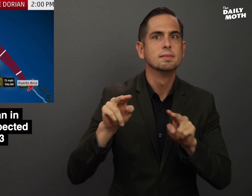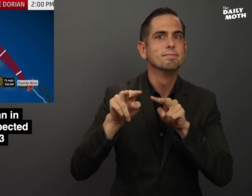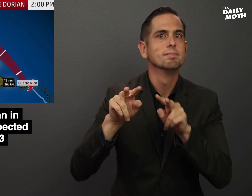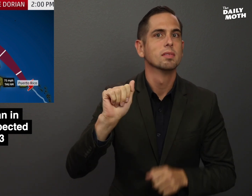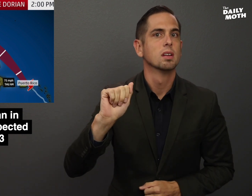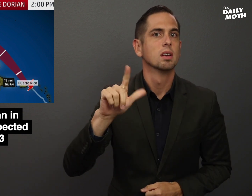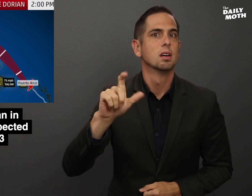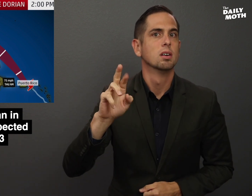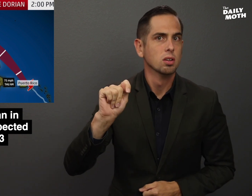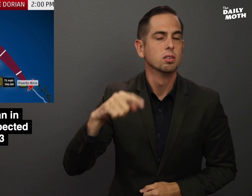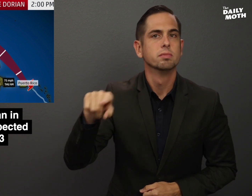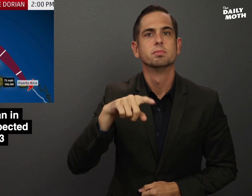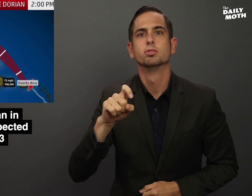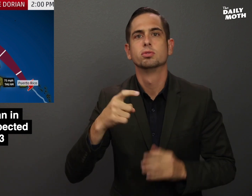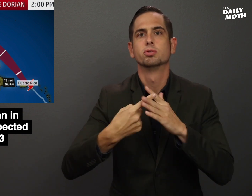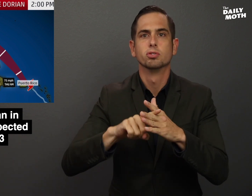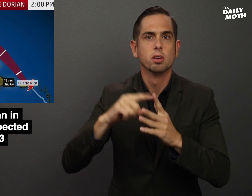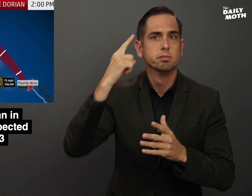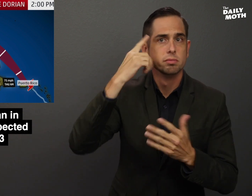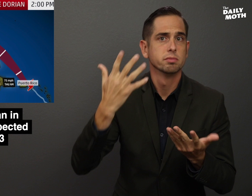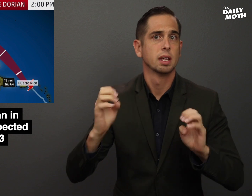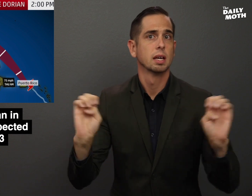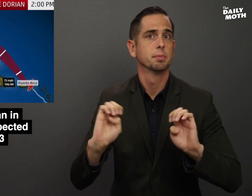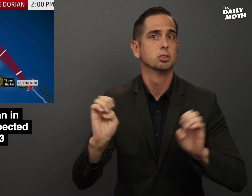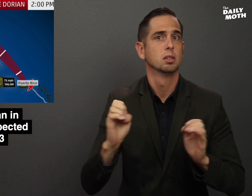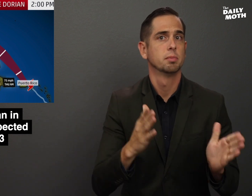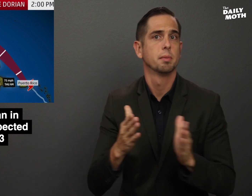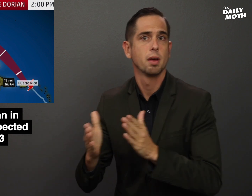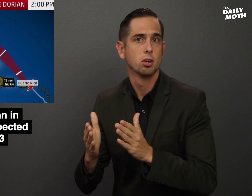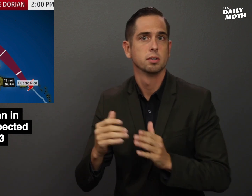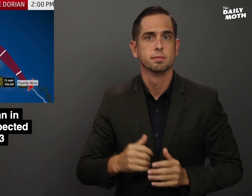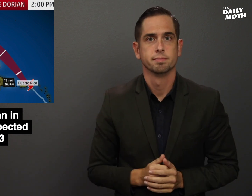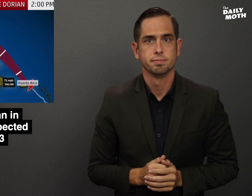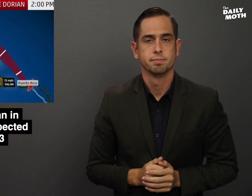on alert and start thinking of emergency preparations.